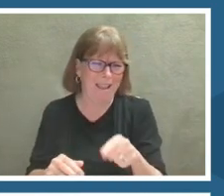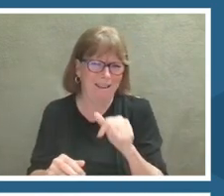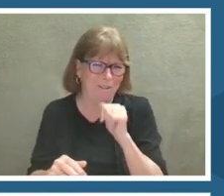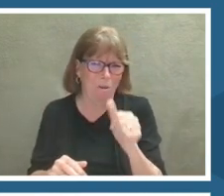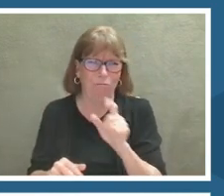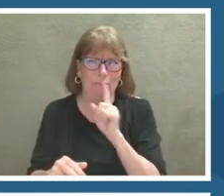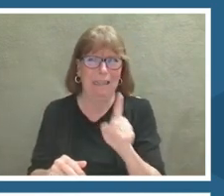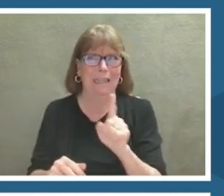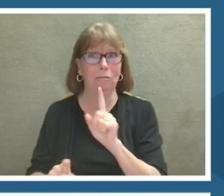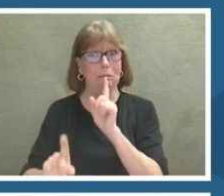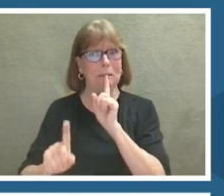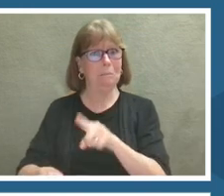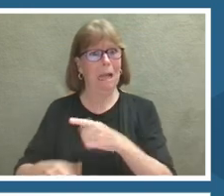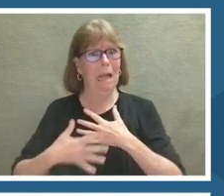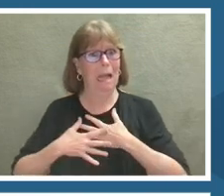We have to try something a little bit different.